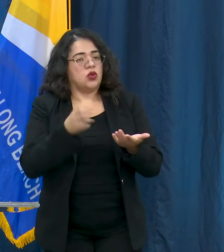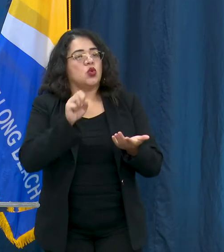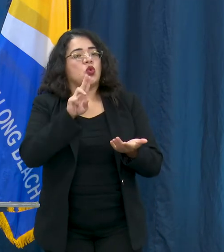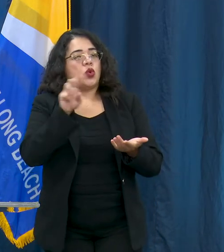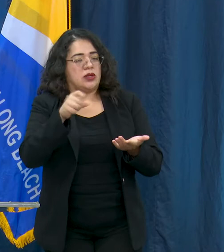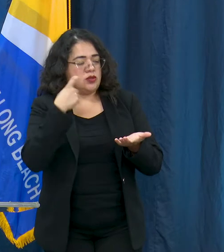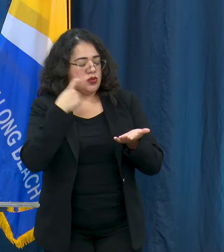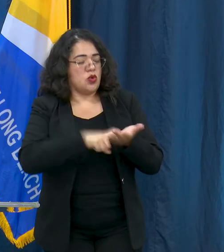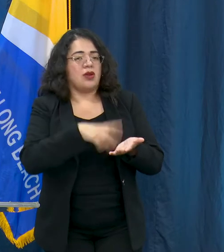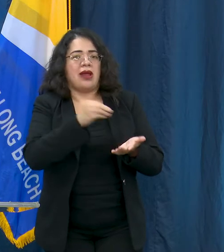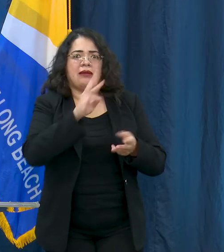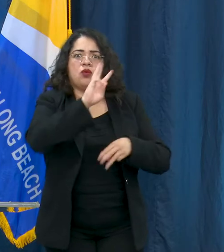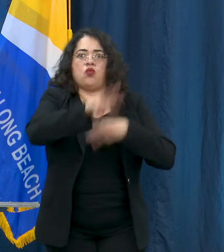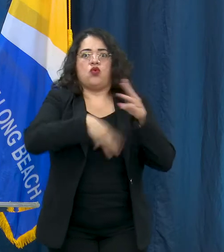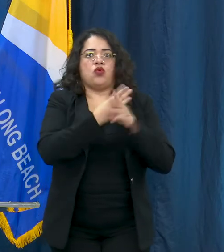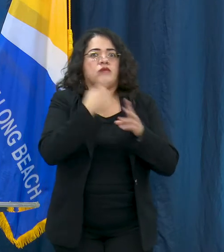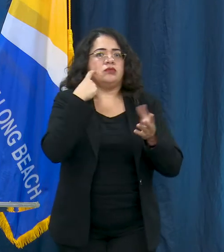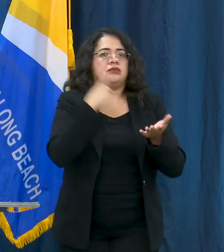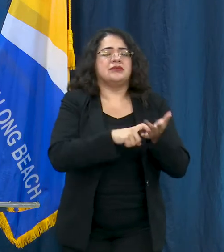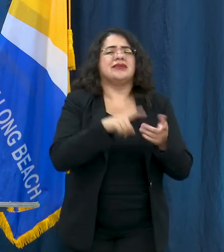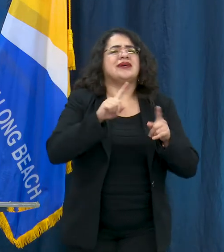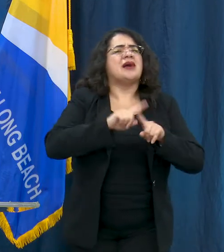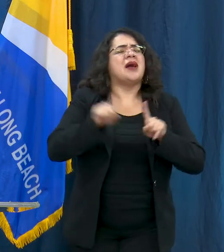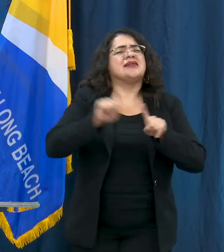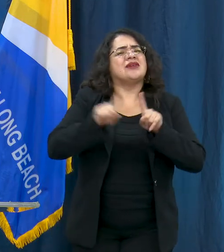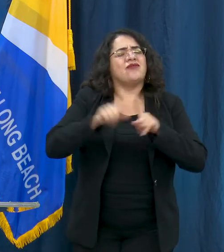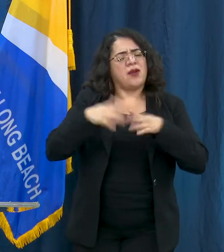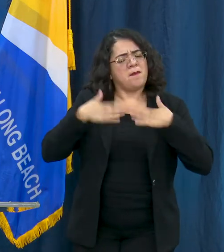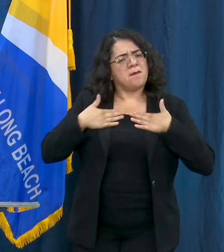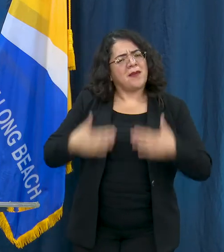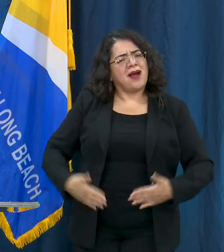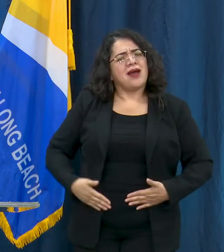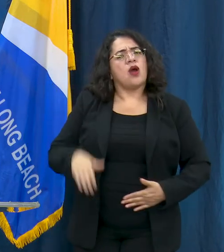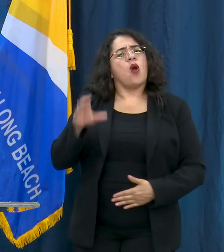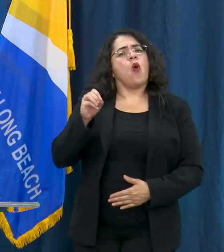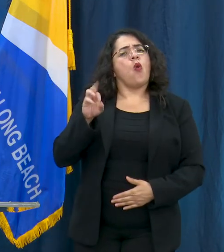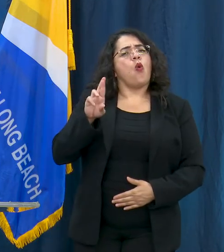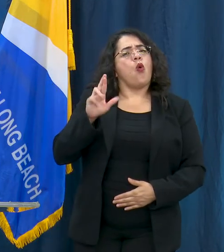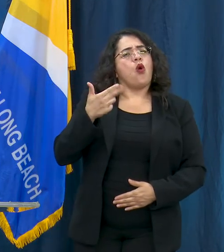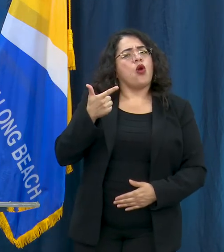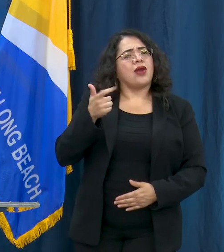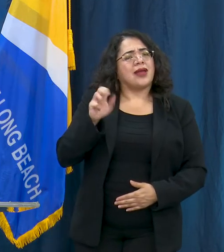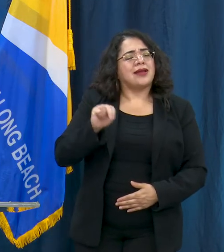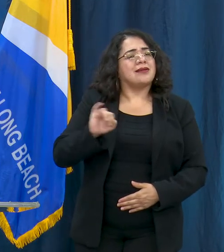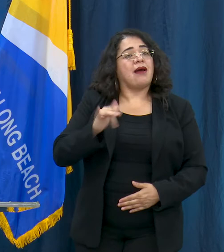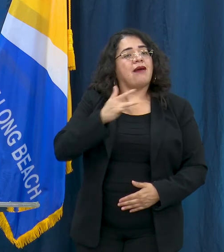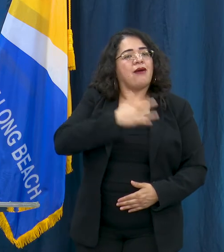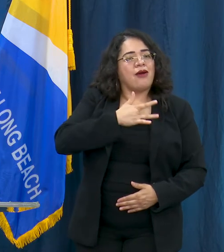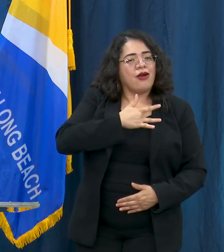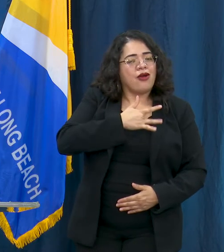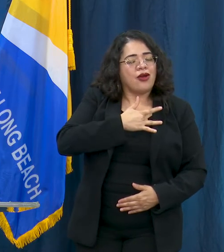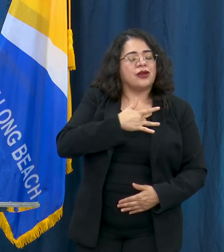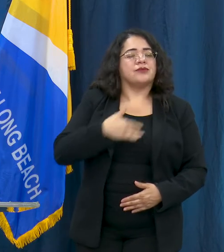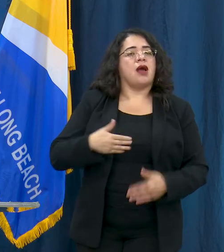Children is a condition where different body parts can become inflamed including the heart, lungs,